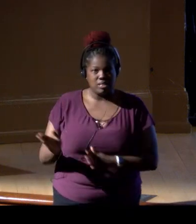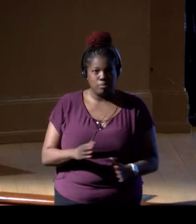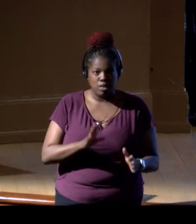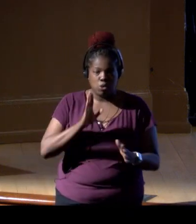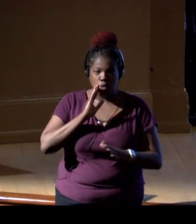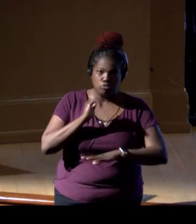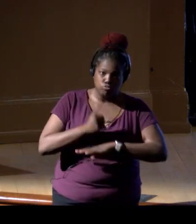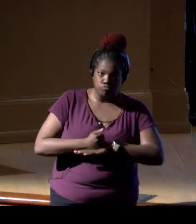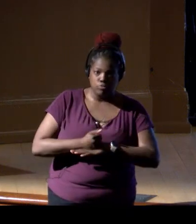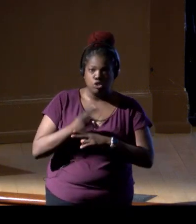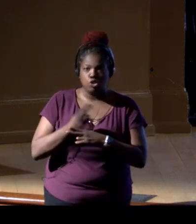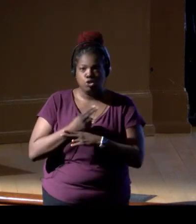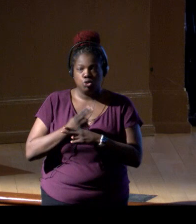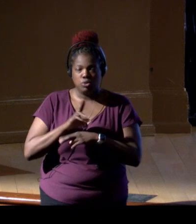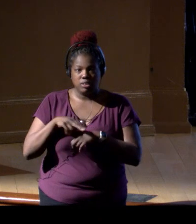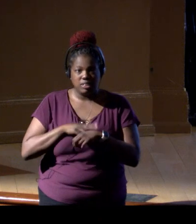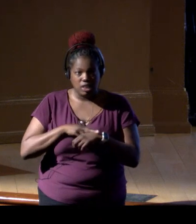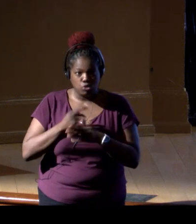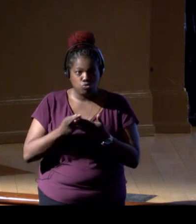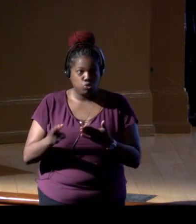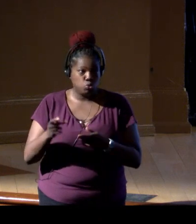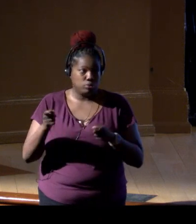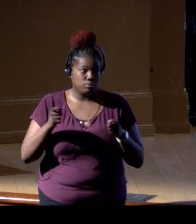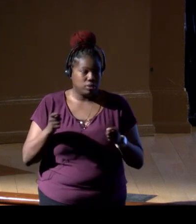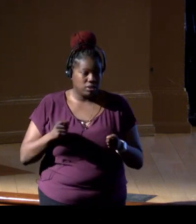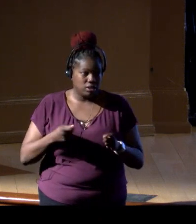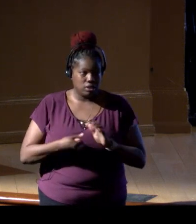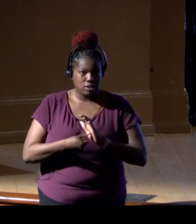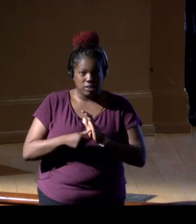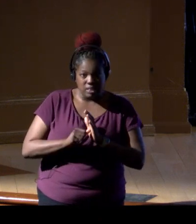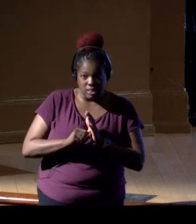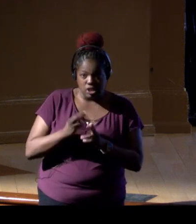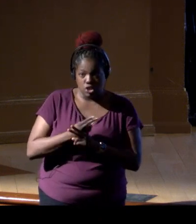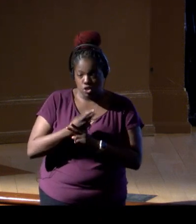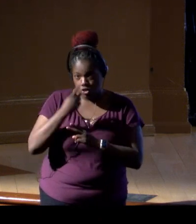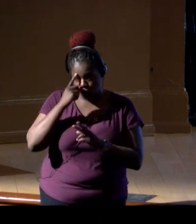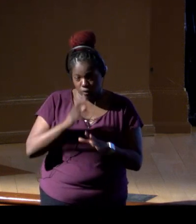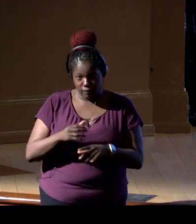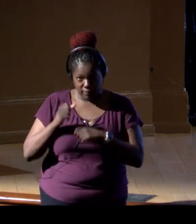in natural resource management, highlight its use for rapid, cost-effective,